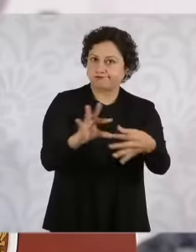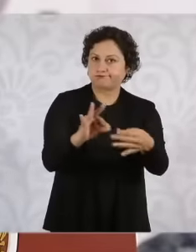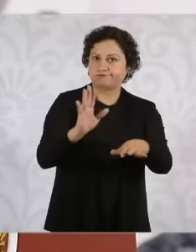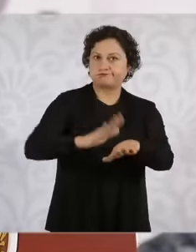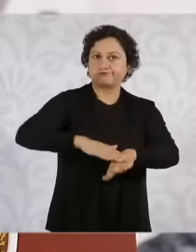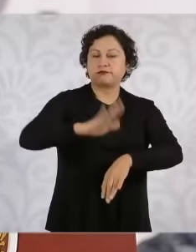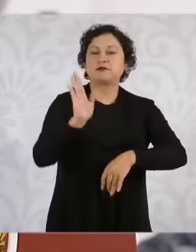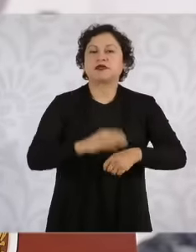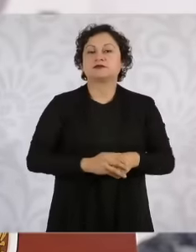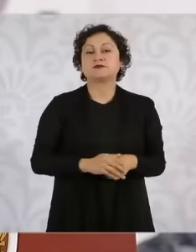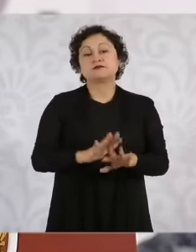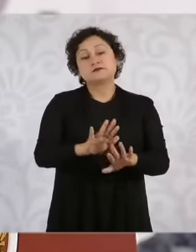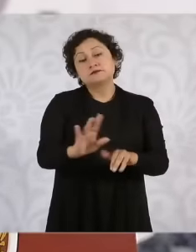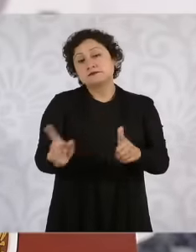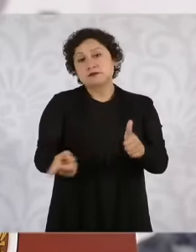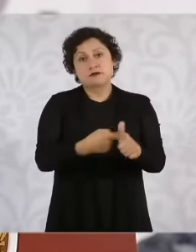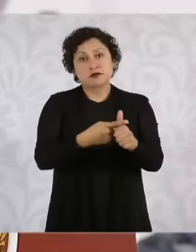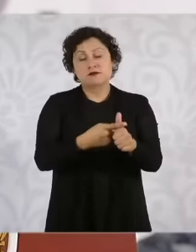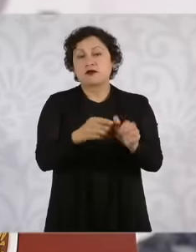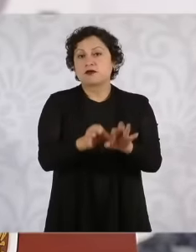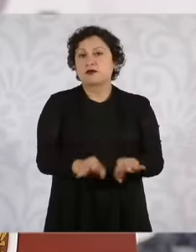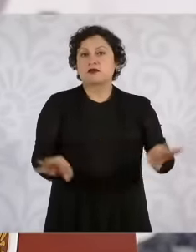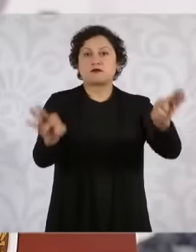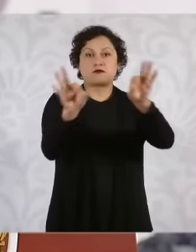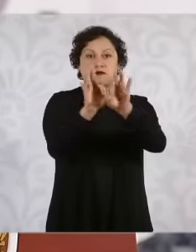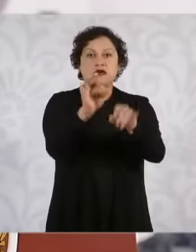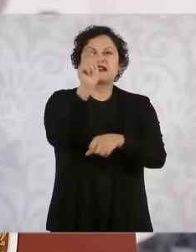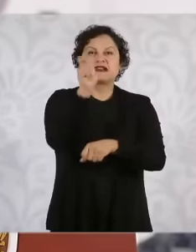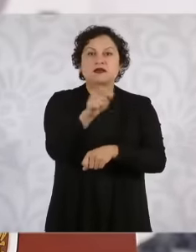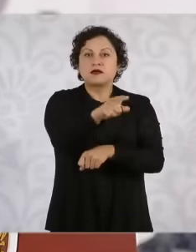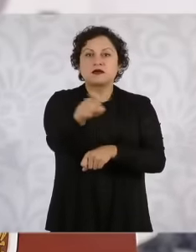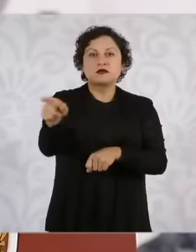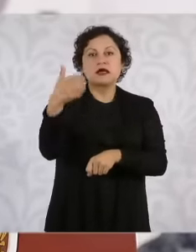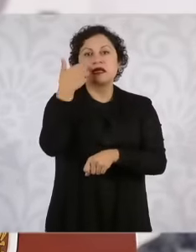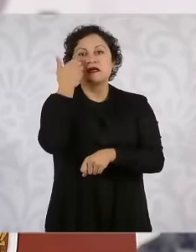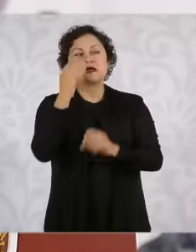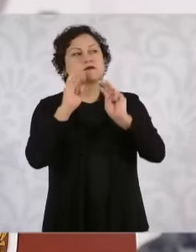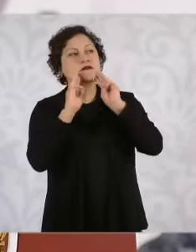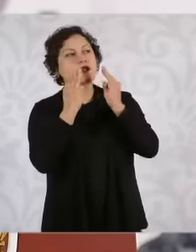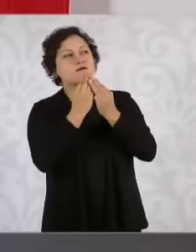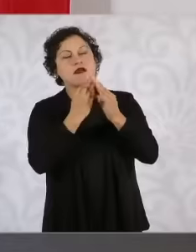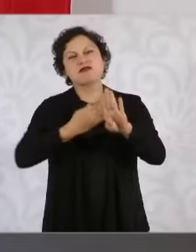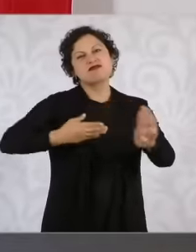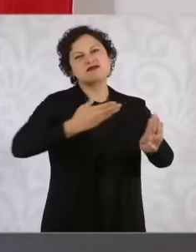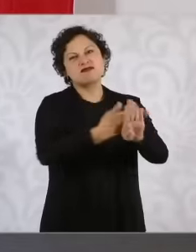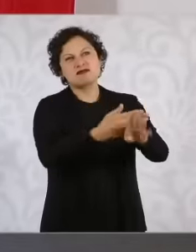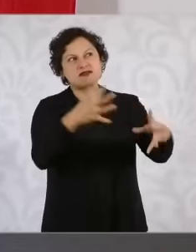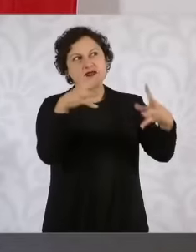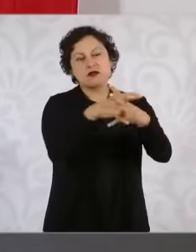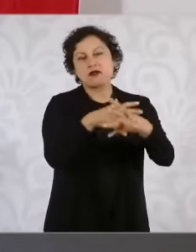that It is very important that Calderón 's drug war is not going to return.